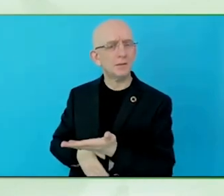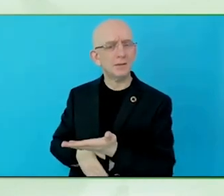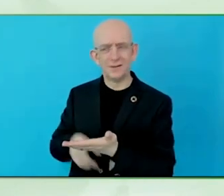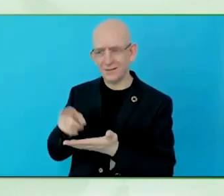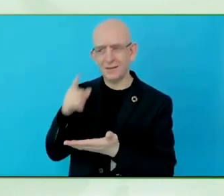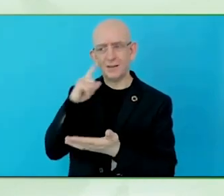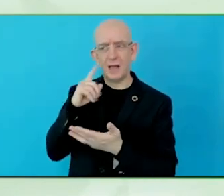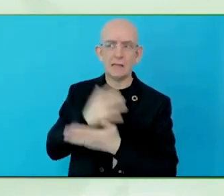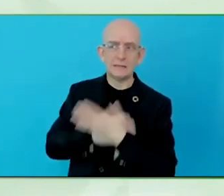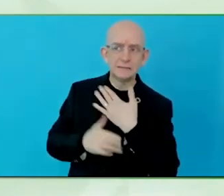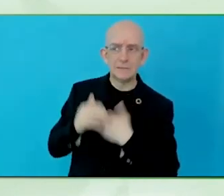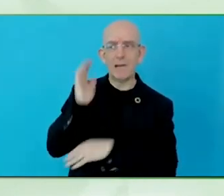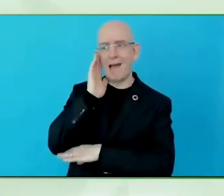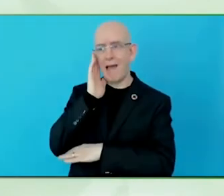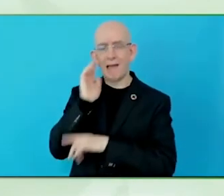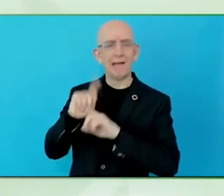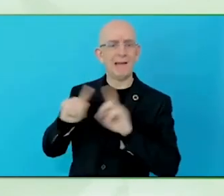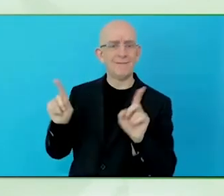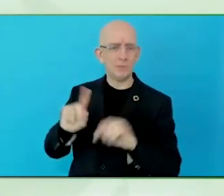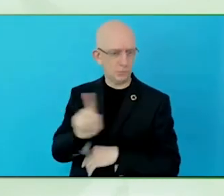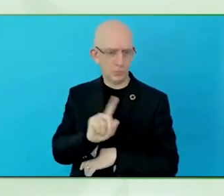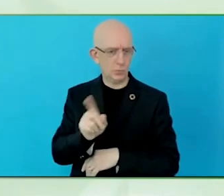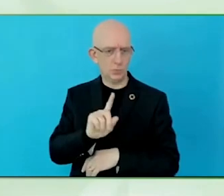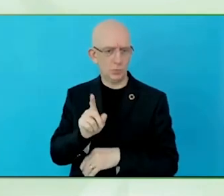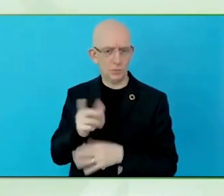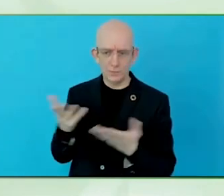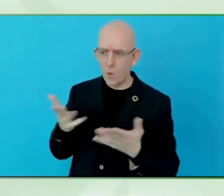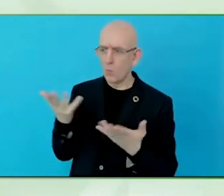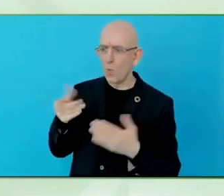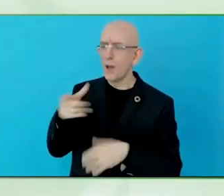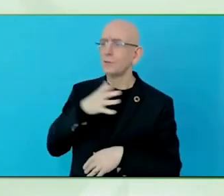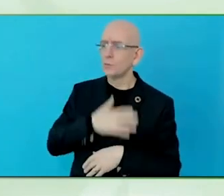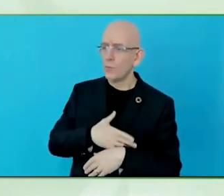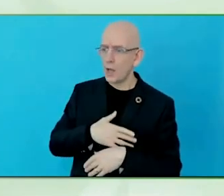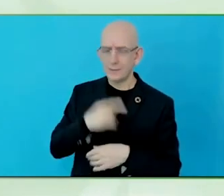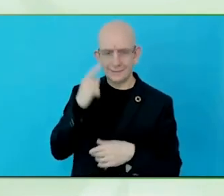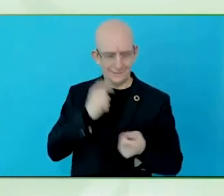How can you inculcate inclusion in your whole journey?